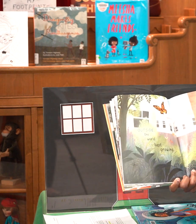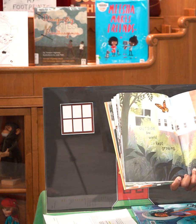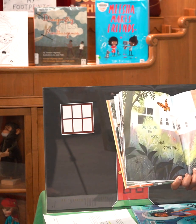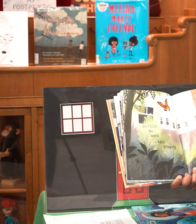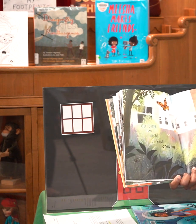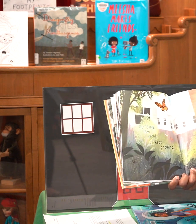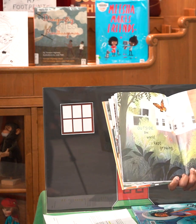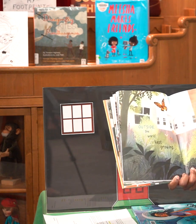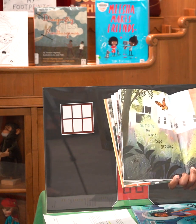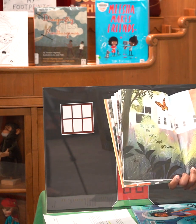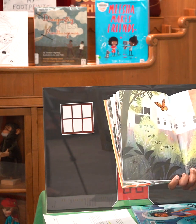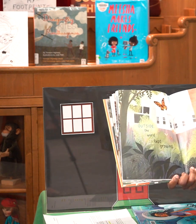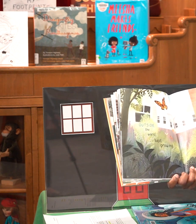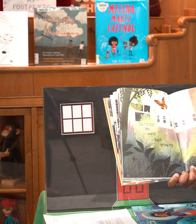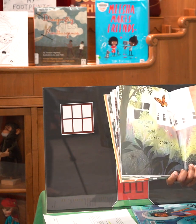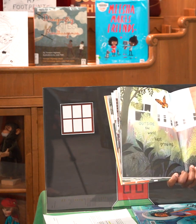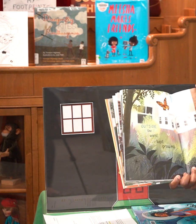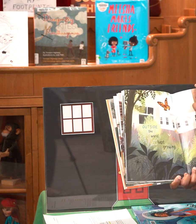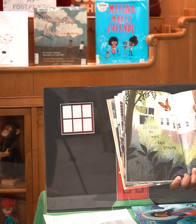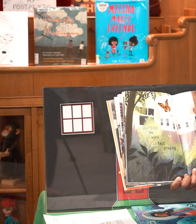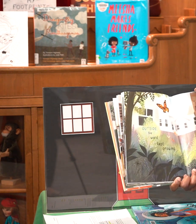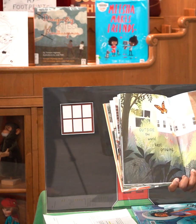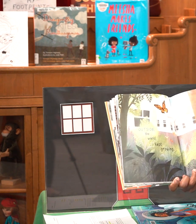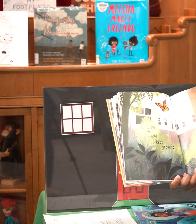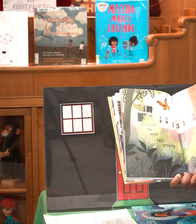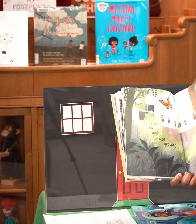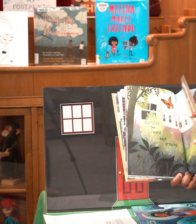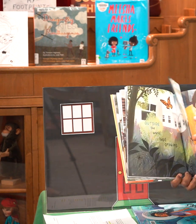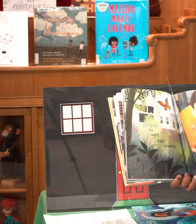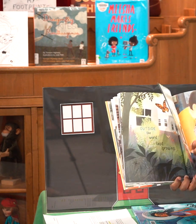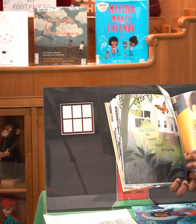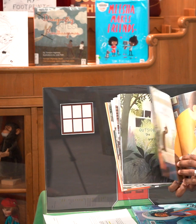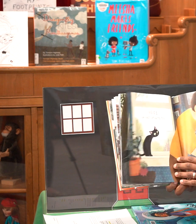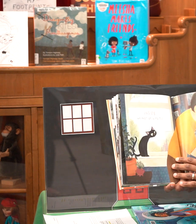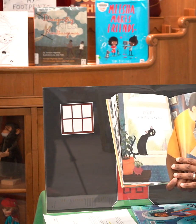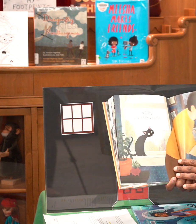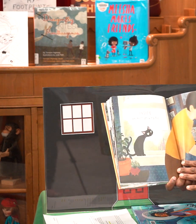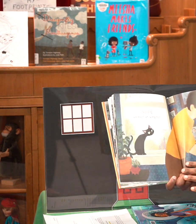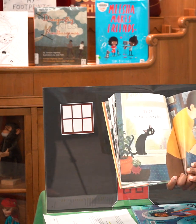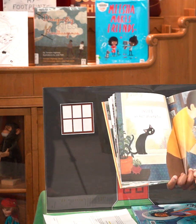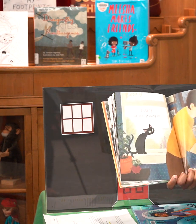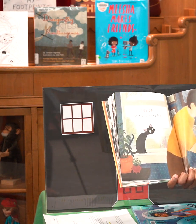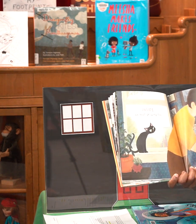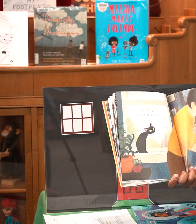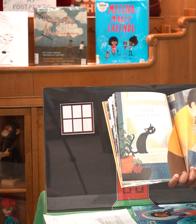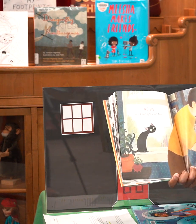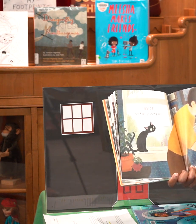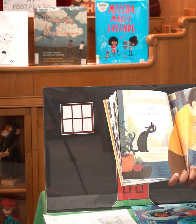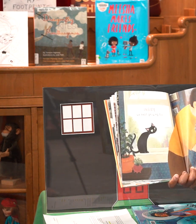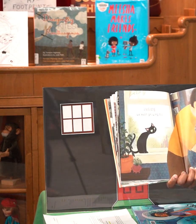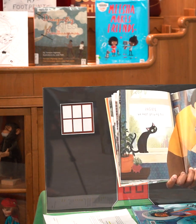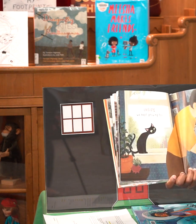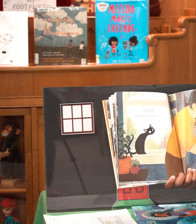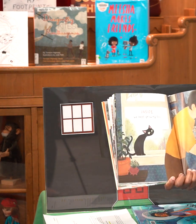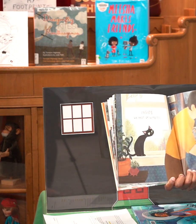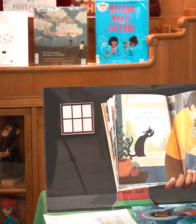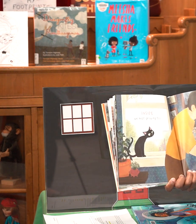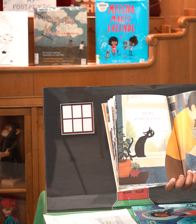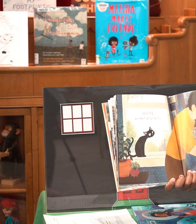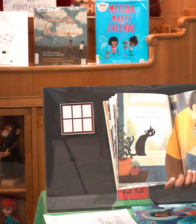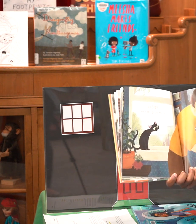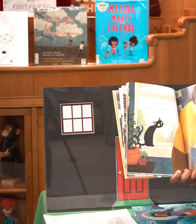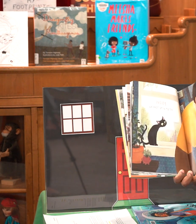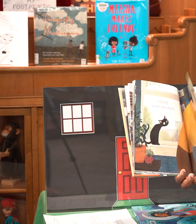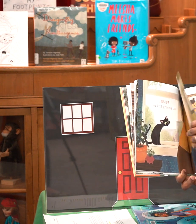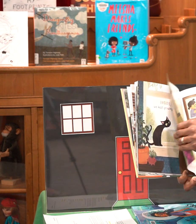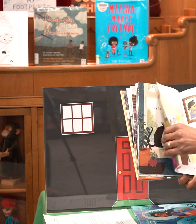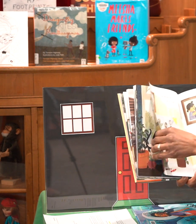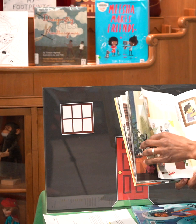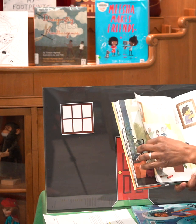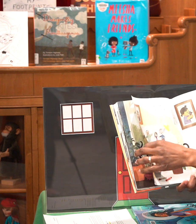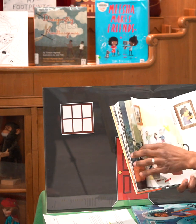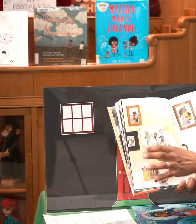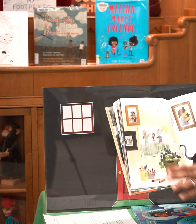outside the world kept growing inside we kept growing too